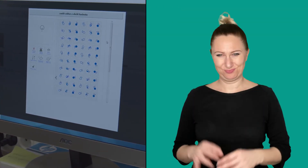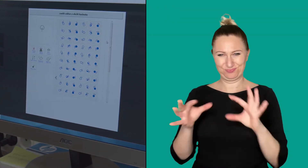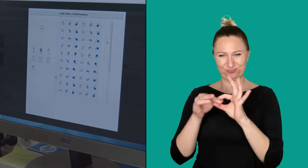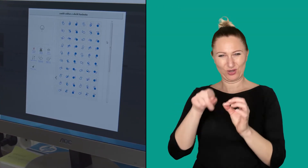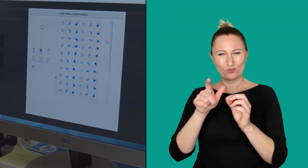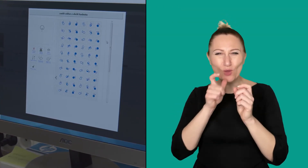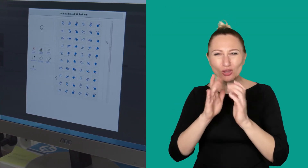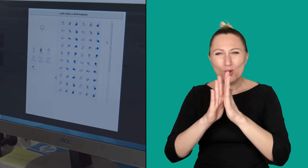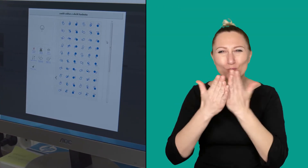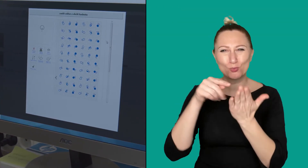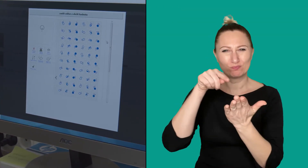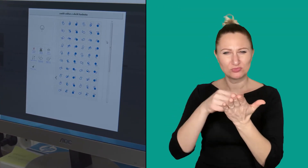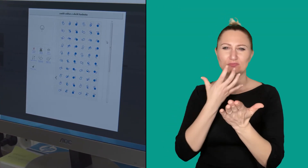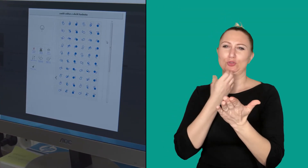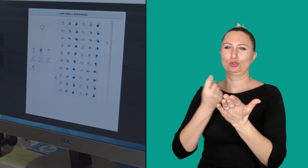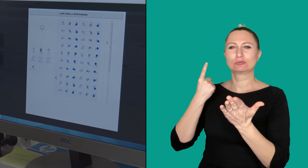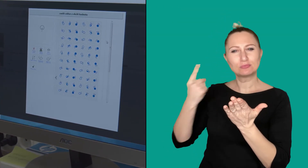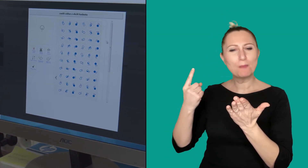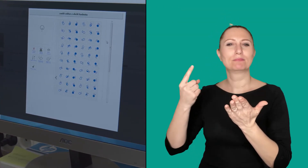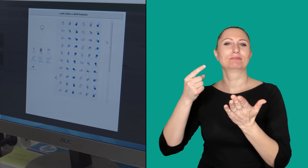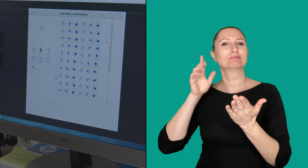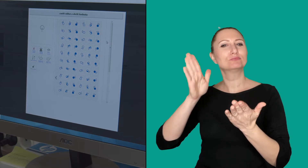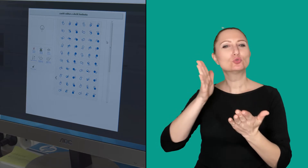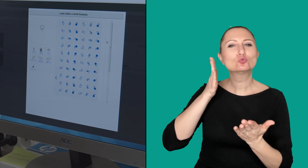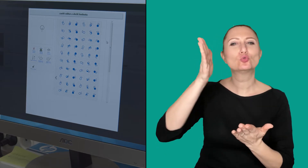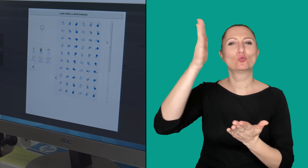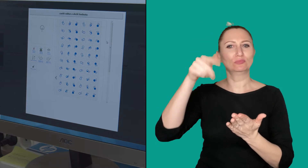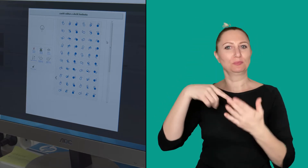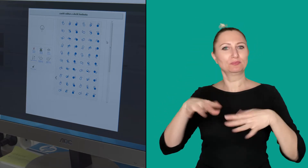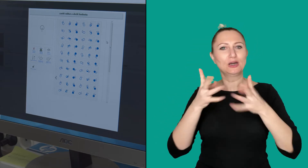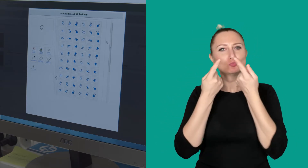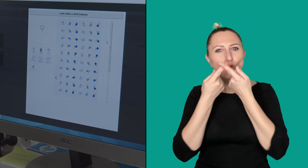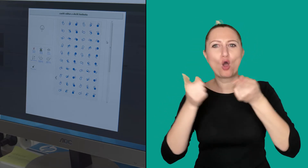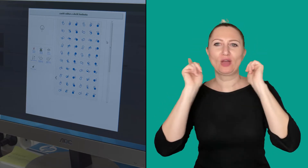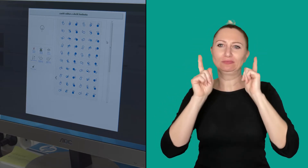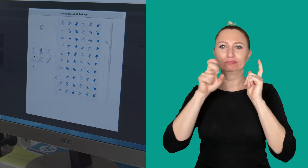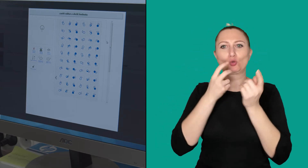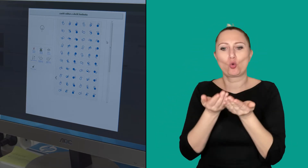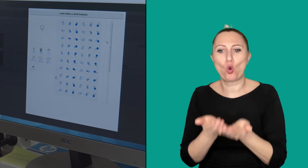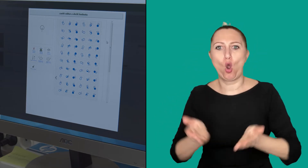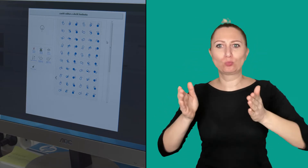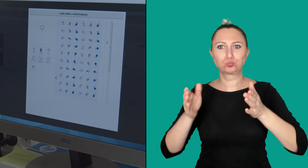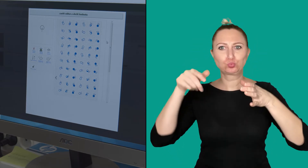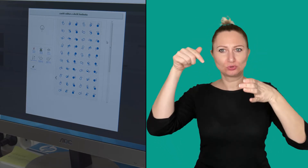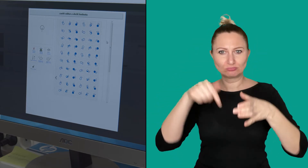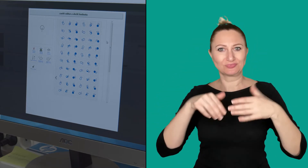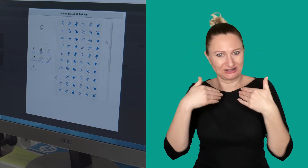In connection with the dictionary, in the future, he hopes to have a corpus created in Slovakia.